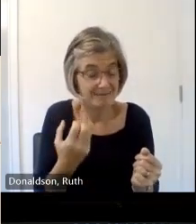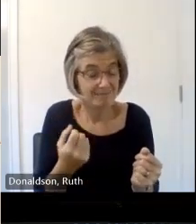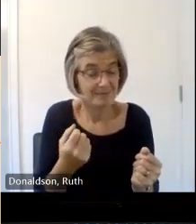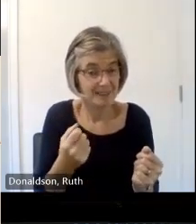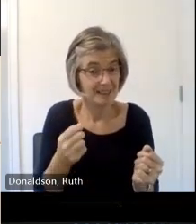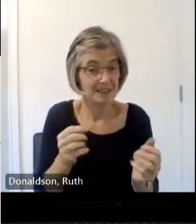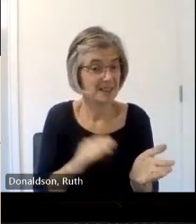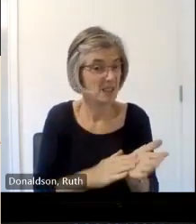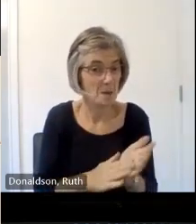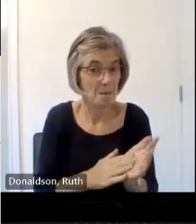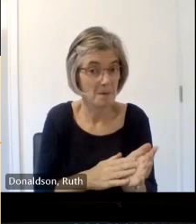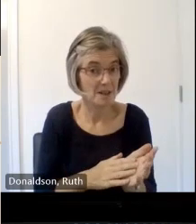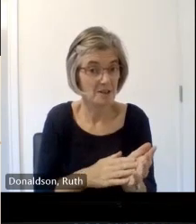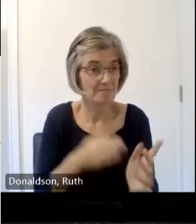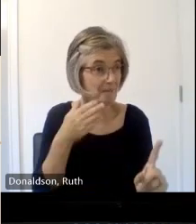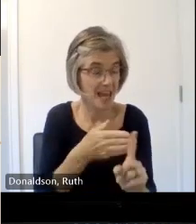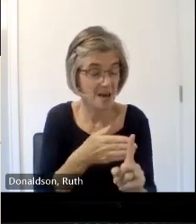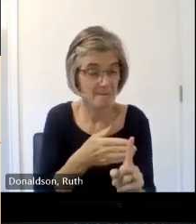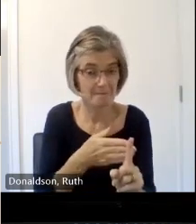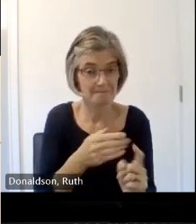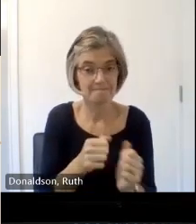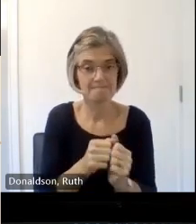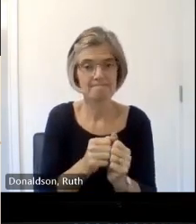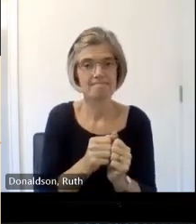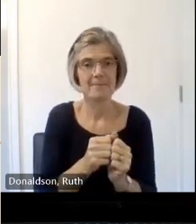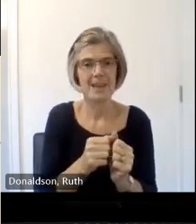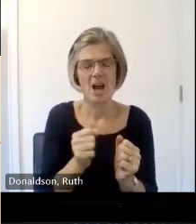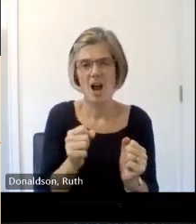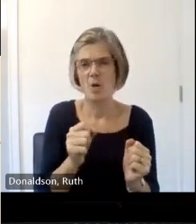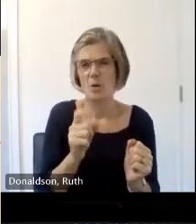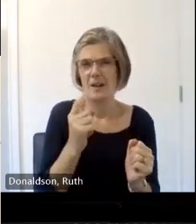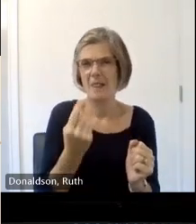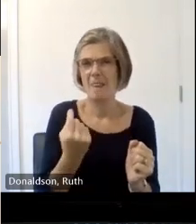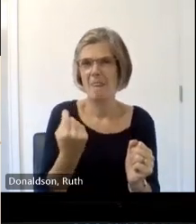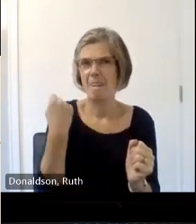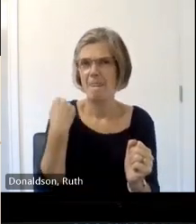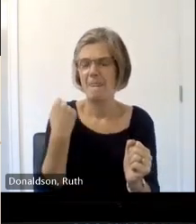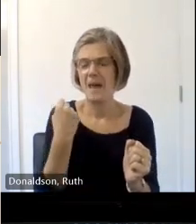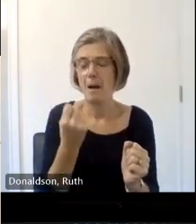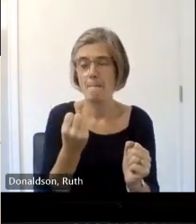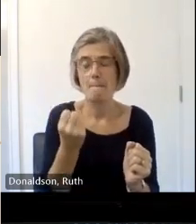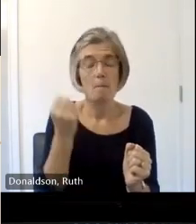had what's usually referred to as a light bulb moment where I spotted a stone Mason's Mark uh